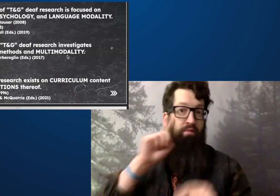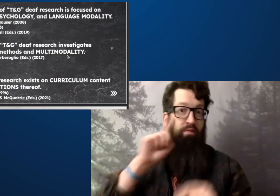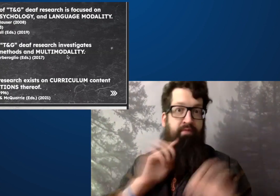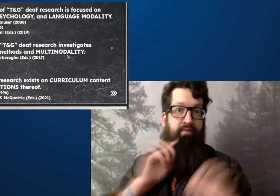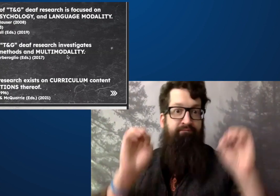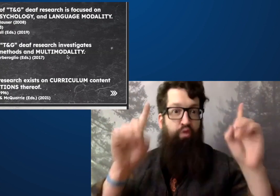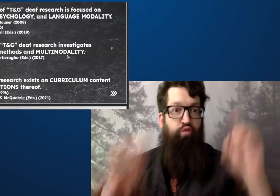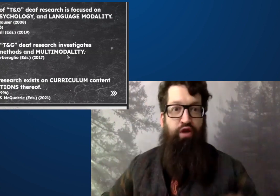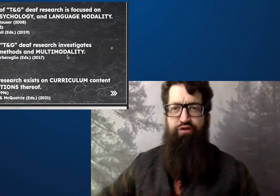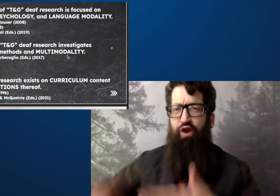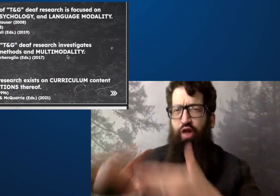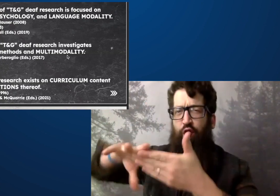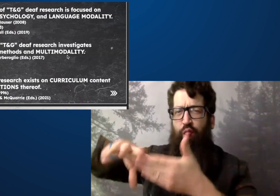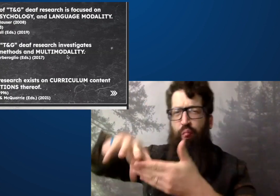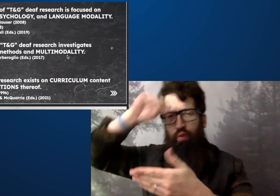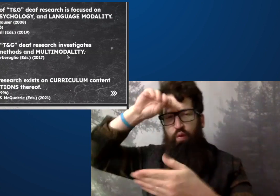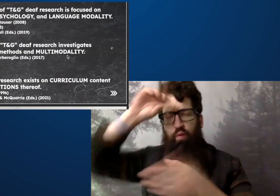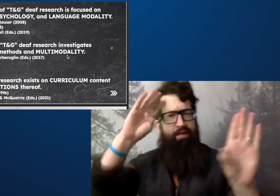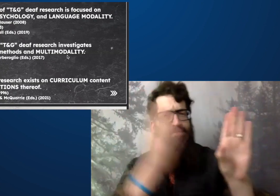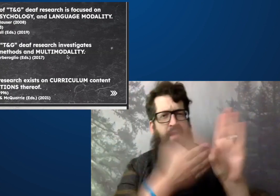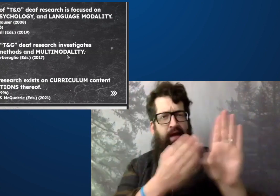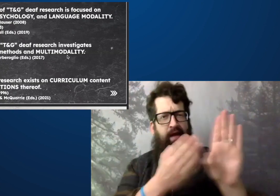Now, he has written quite a bit about deaf